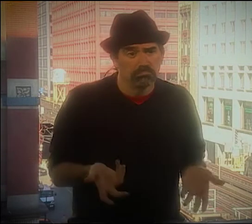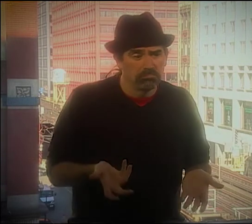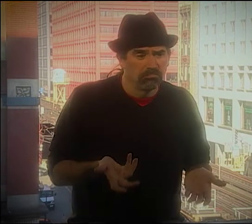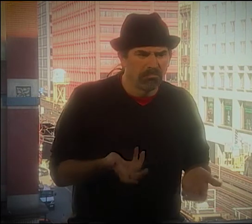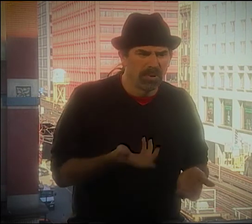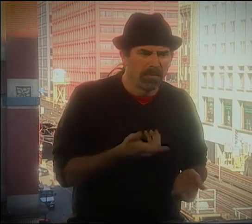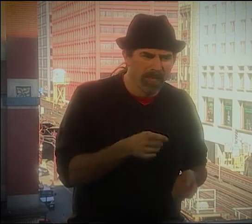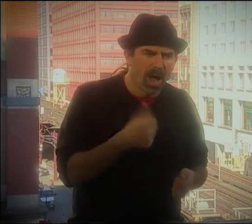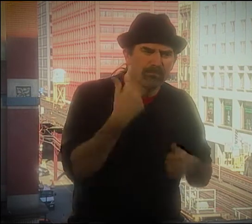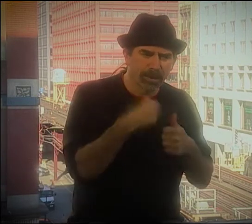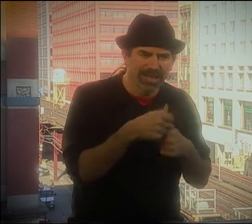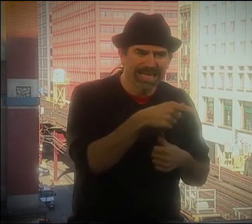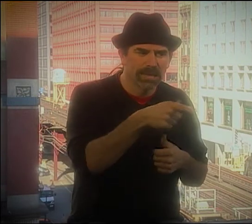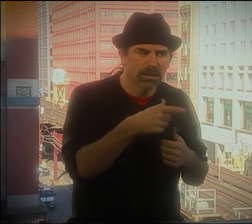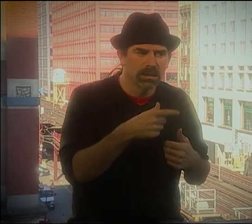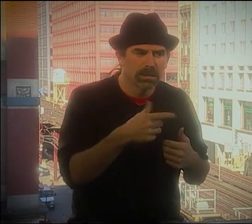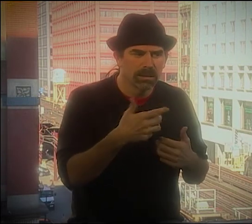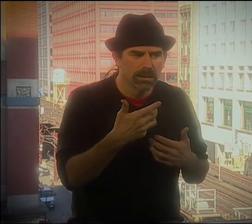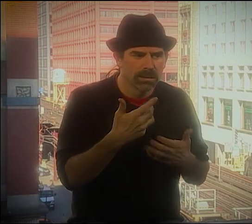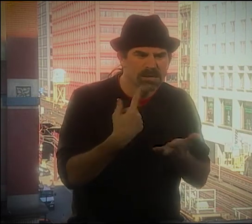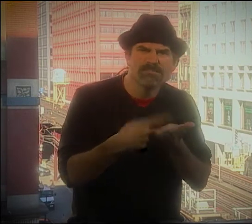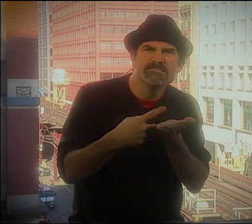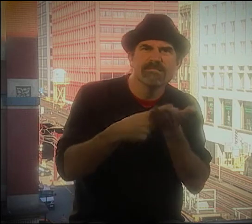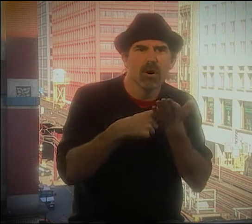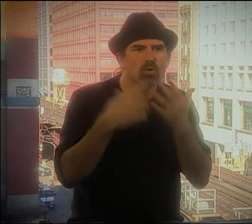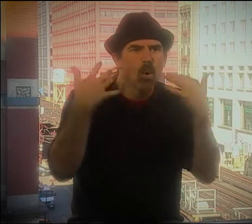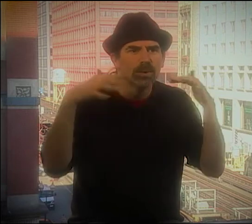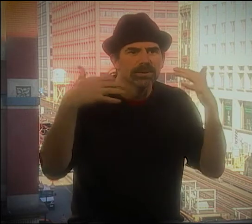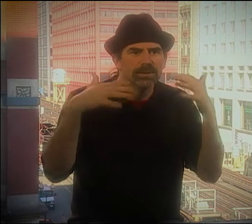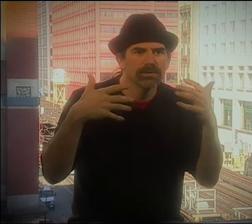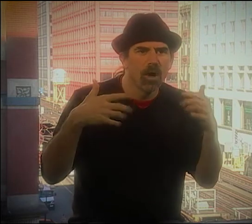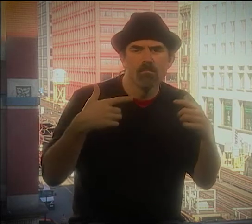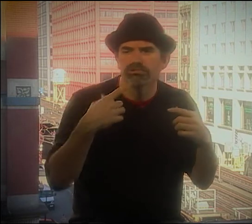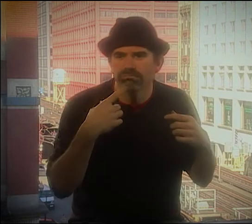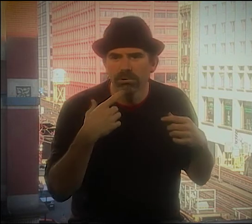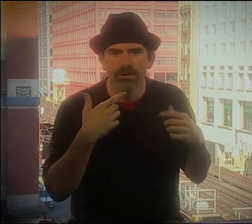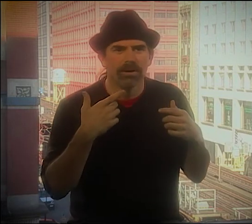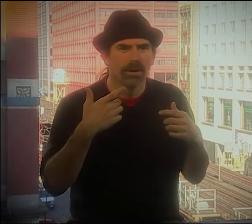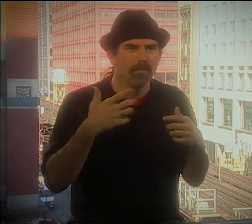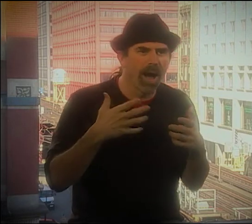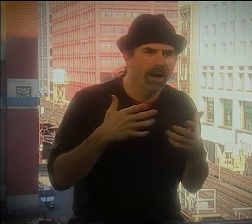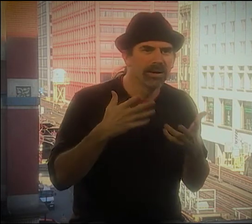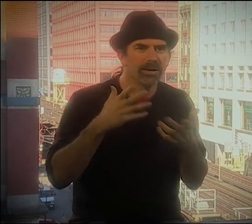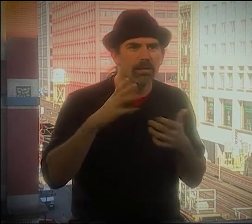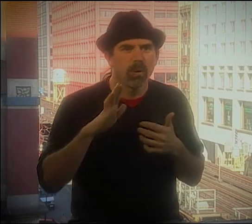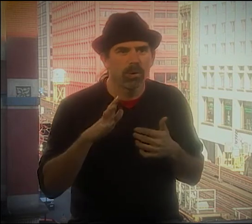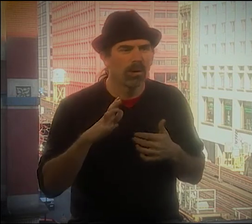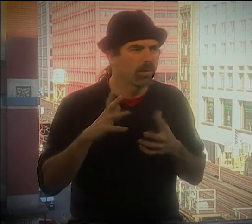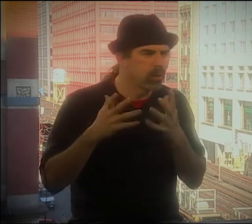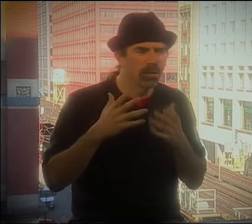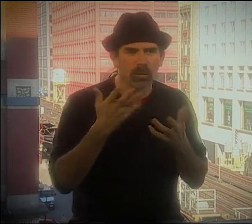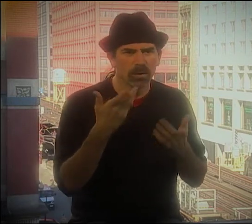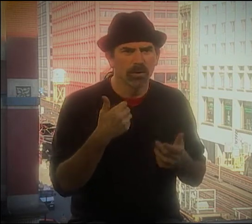SO, YOU KNOW, IT DIDN'T REALLY BOTHER ME OR ANYTHING. I JUST REMEMBER HE STARTED TALKING ABOUT MAKING